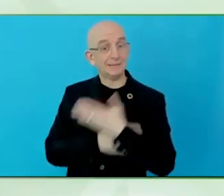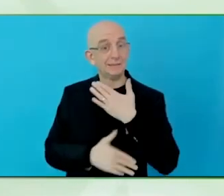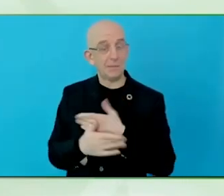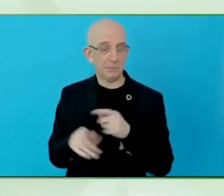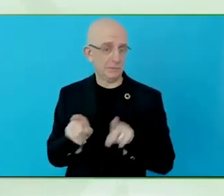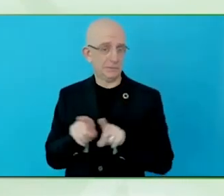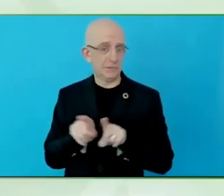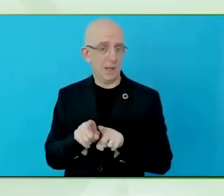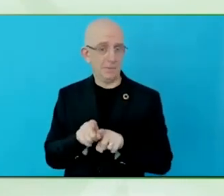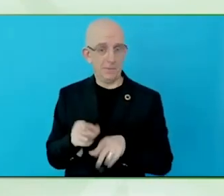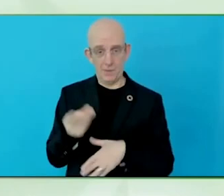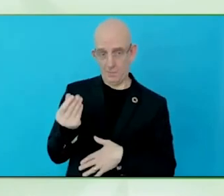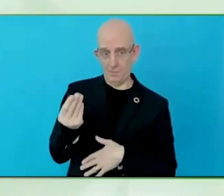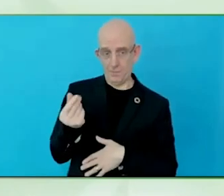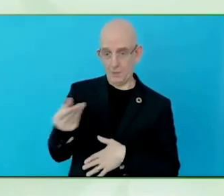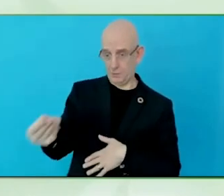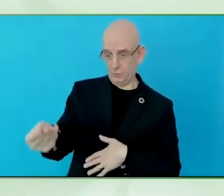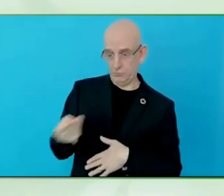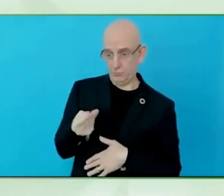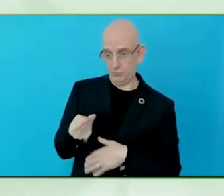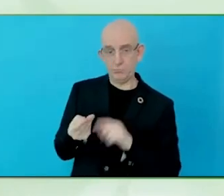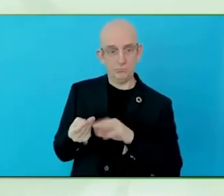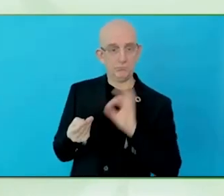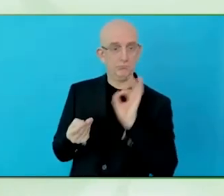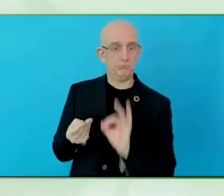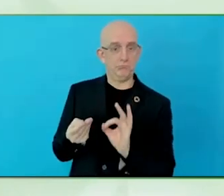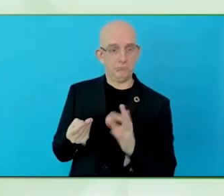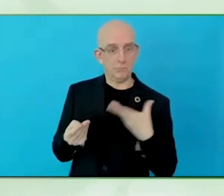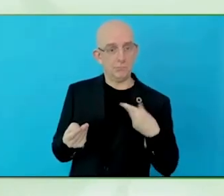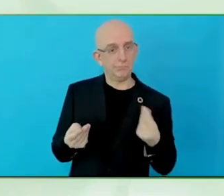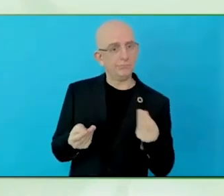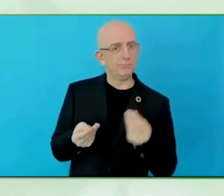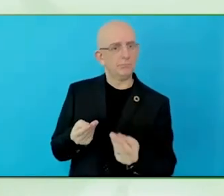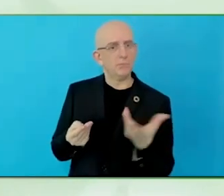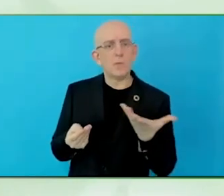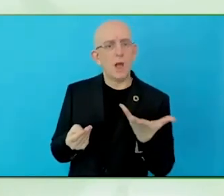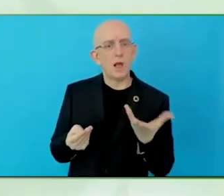And to say, okay, here each other out, and see where the solution lies.